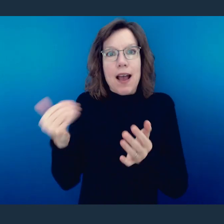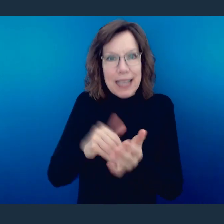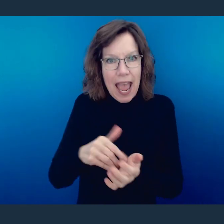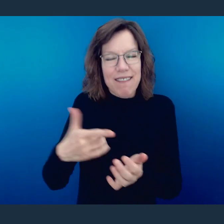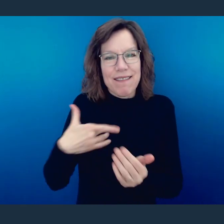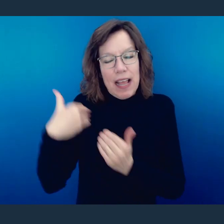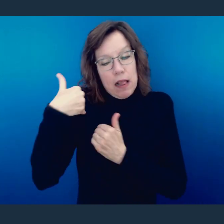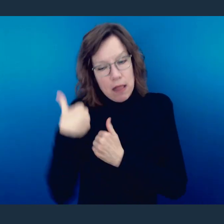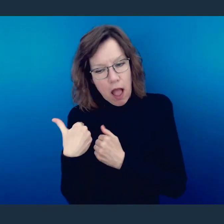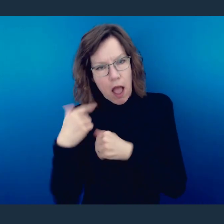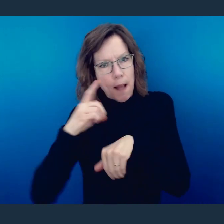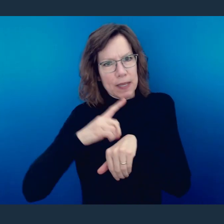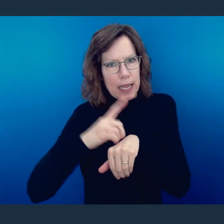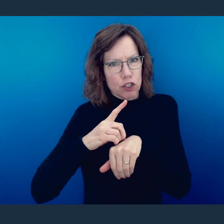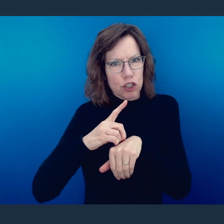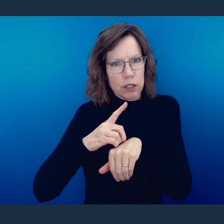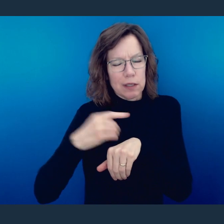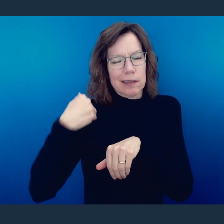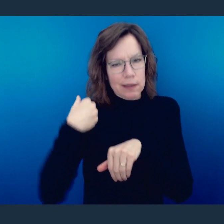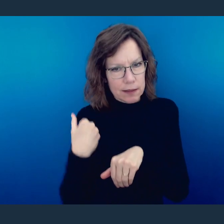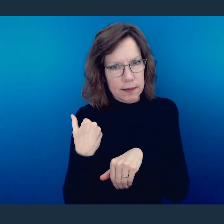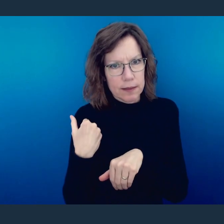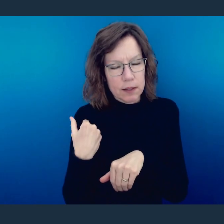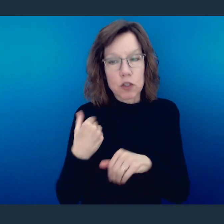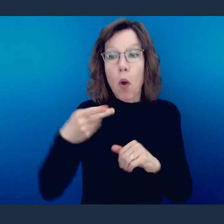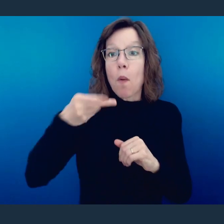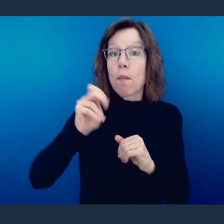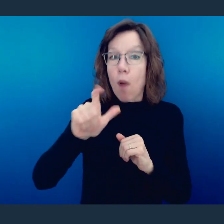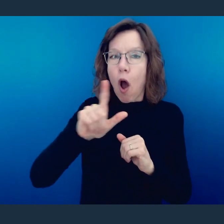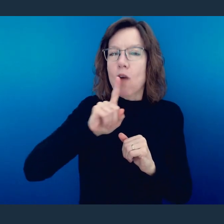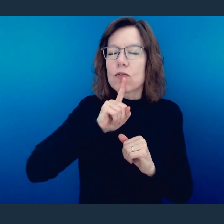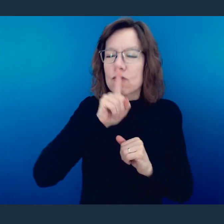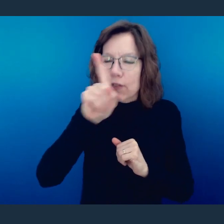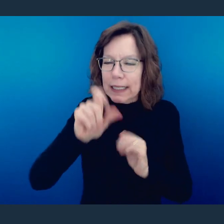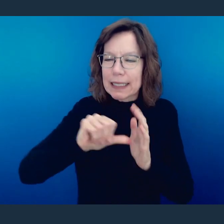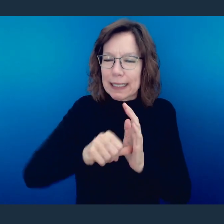And it's important that we understand the sense of it. You see, Paul is cutting in two